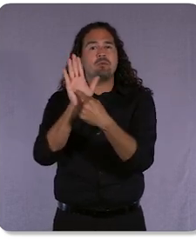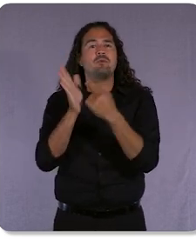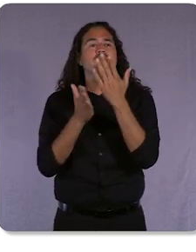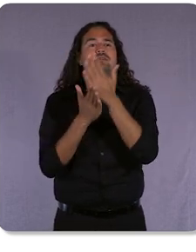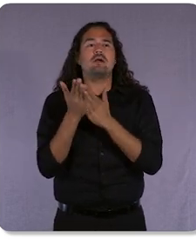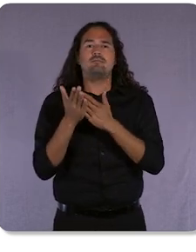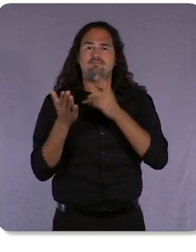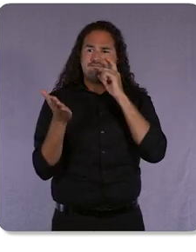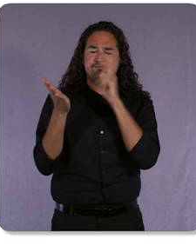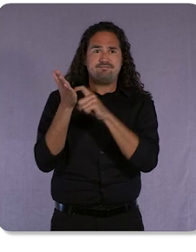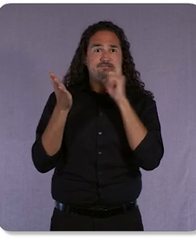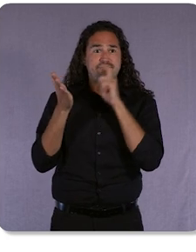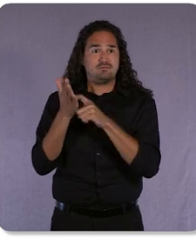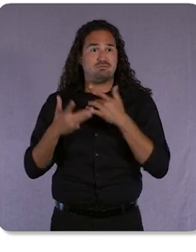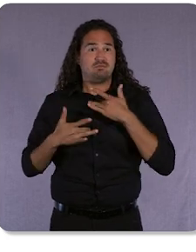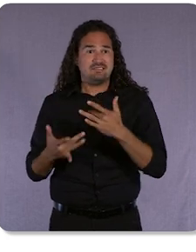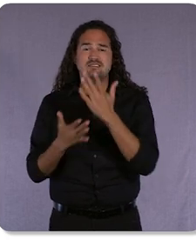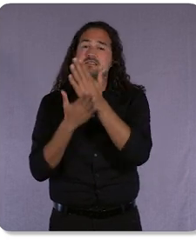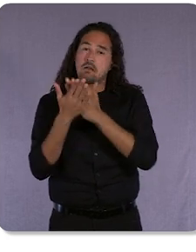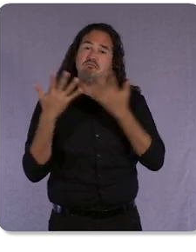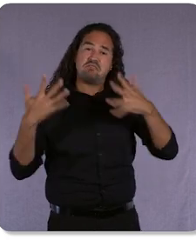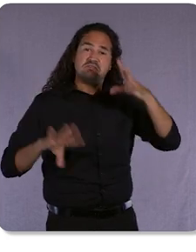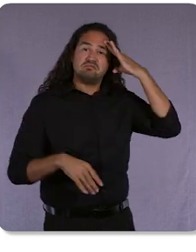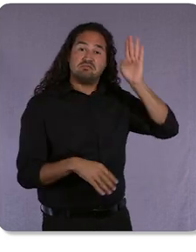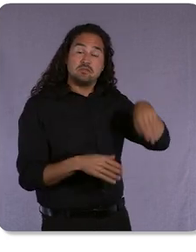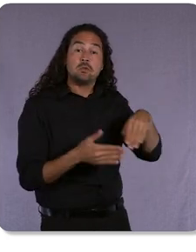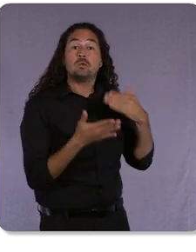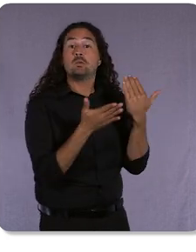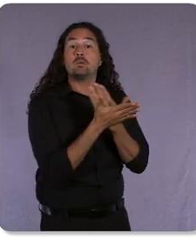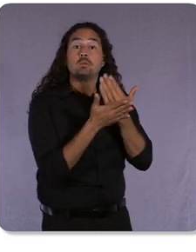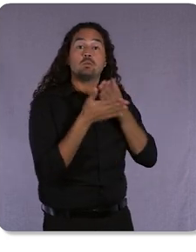learning, entertainment and online shopping, sparked by the sudden shift